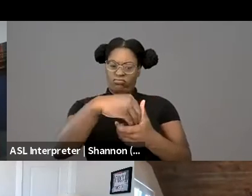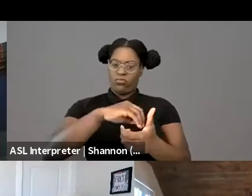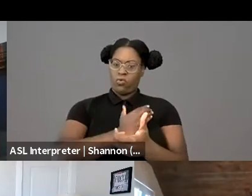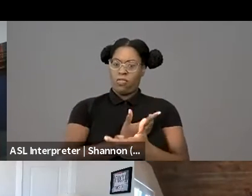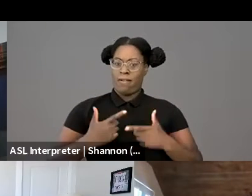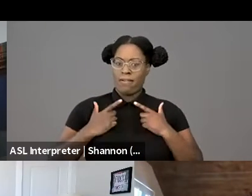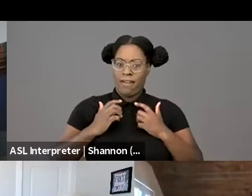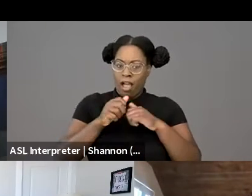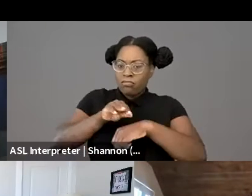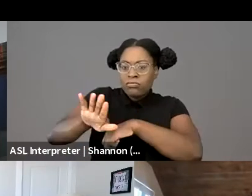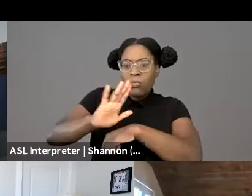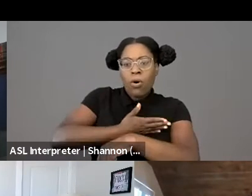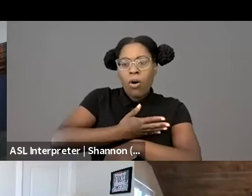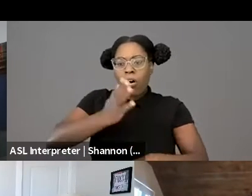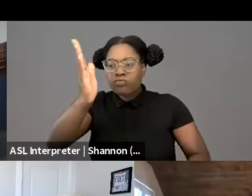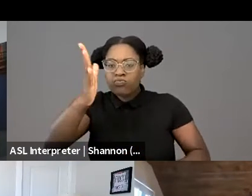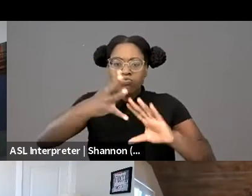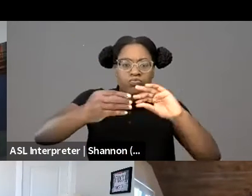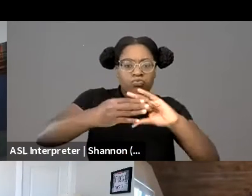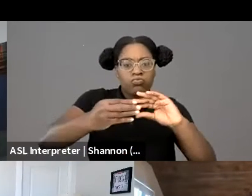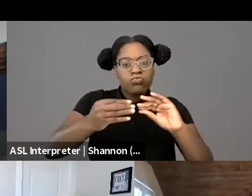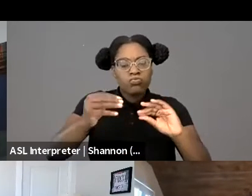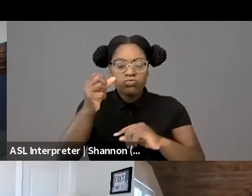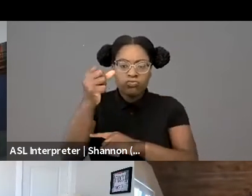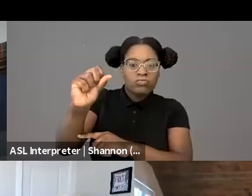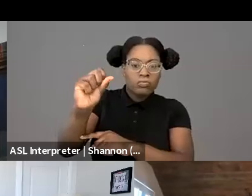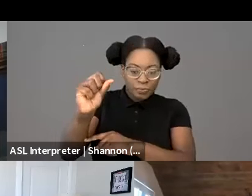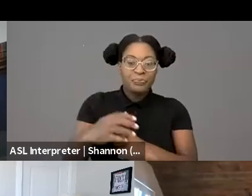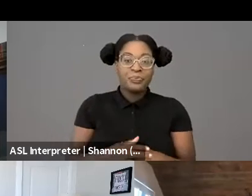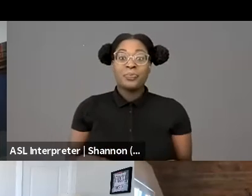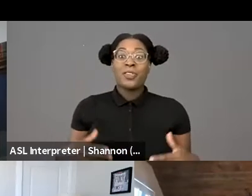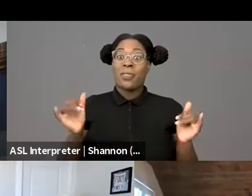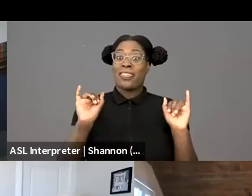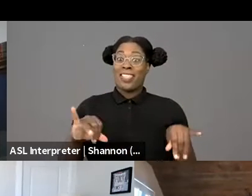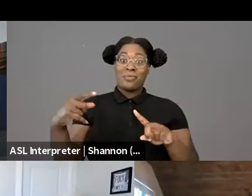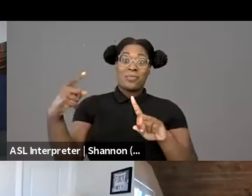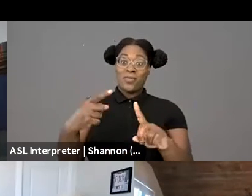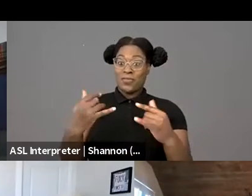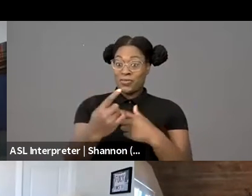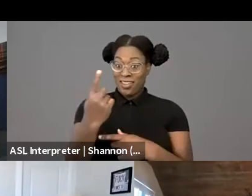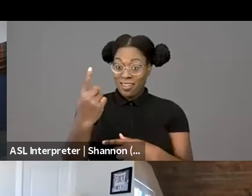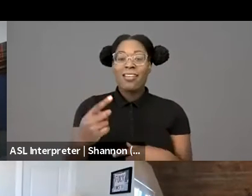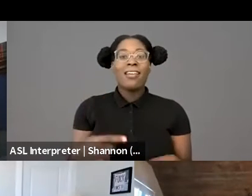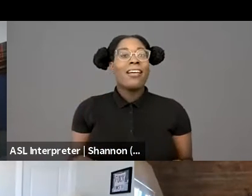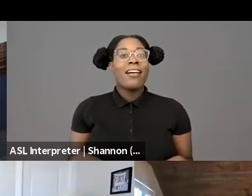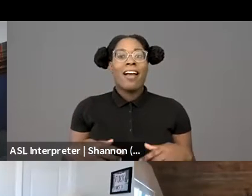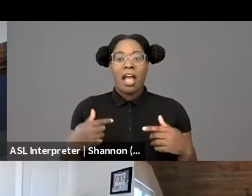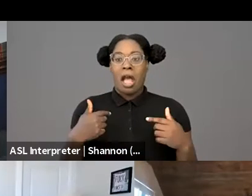So with that, I'm gonna turn it over to our fantastic guests and get out of the way, but we're so excited to have Iltaff,